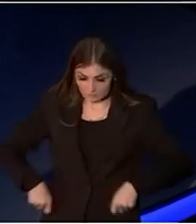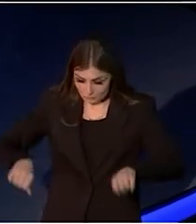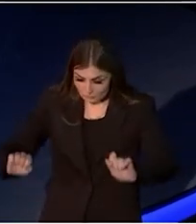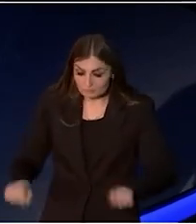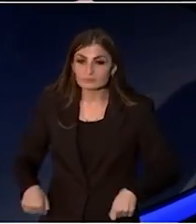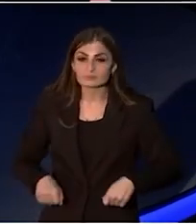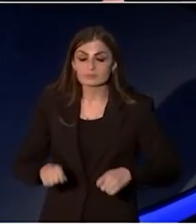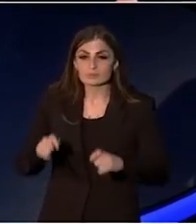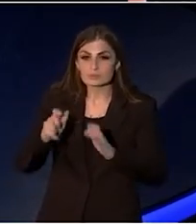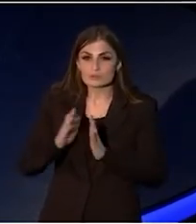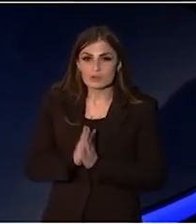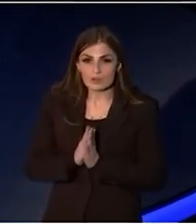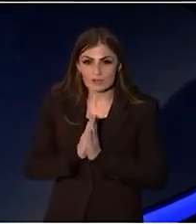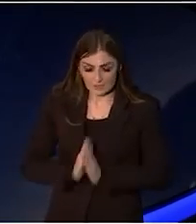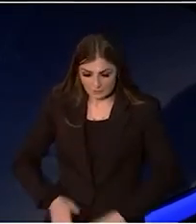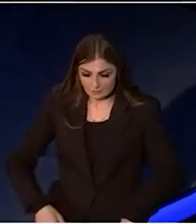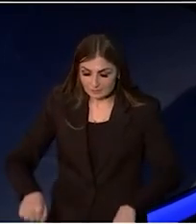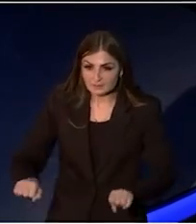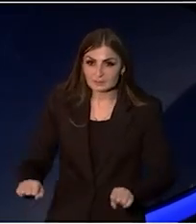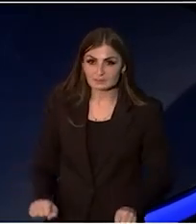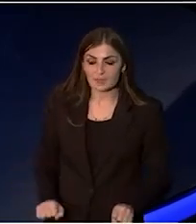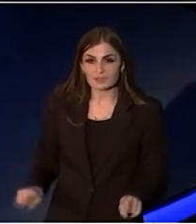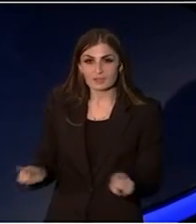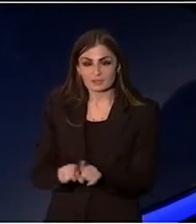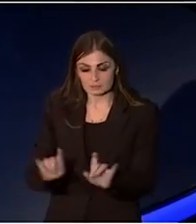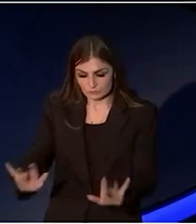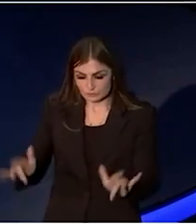protracting prayer from parched lips.